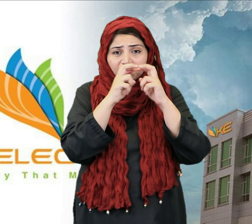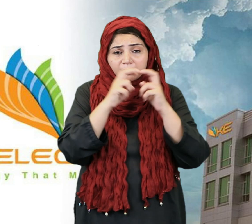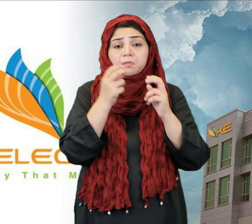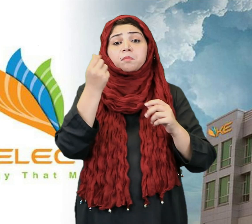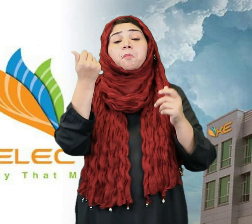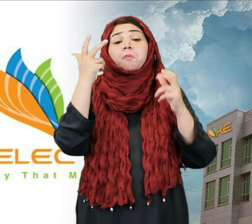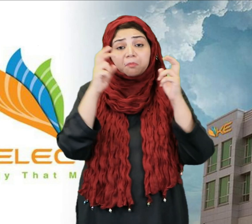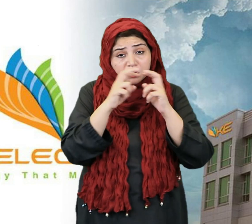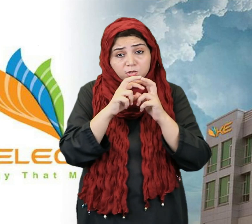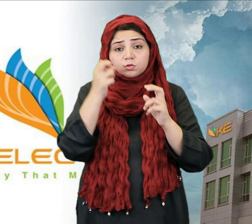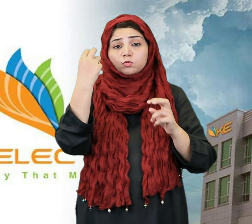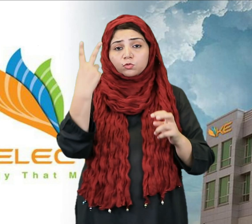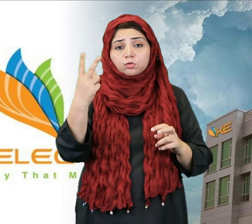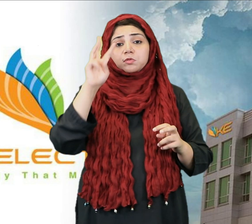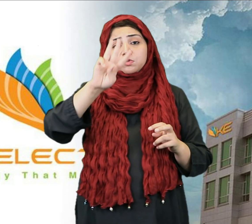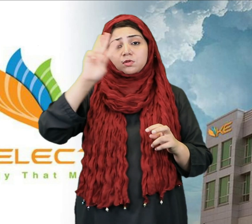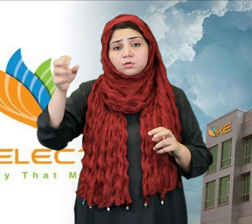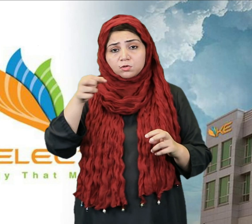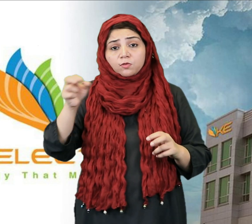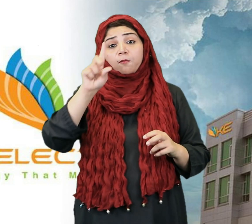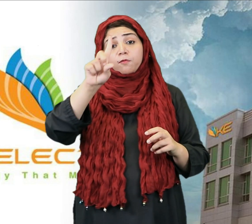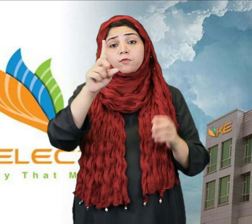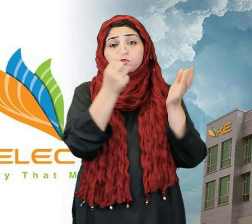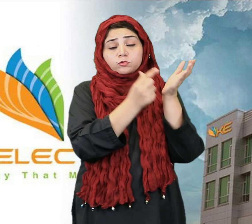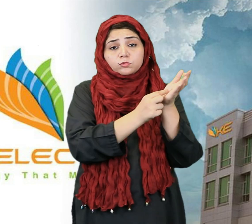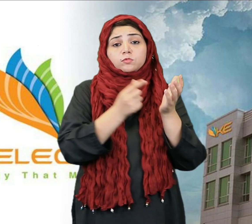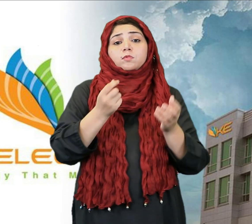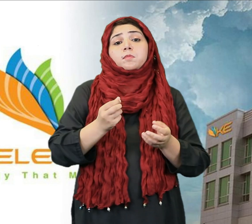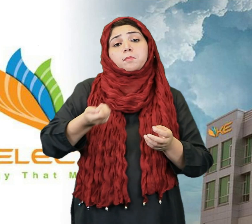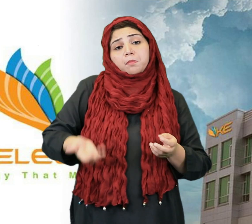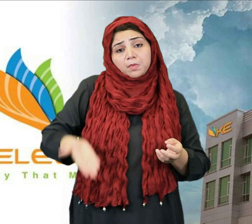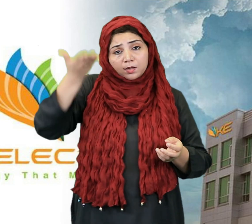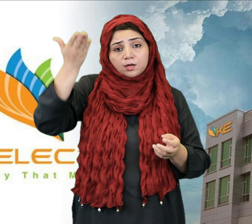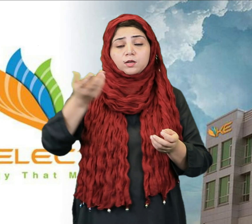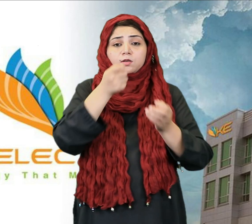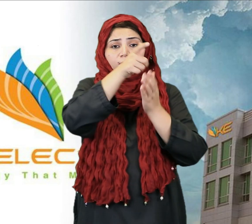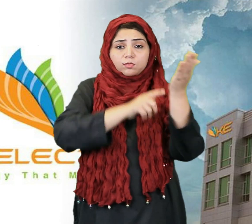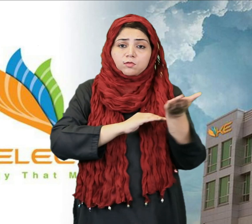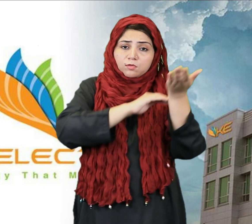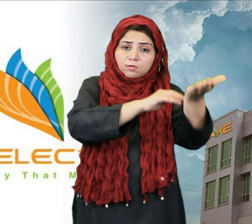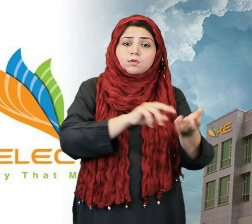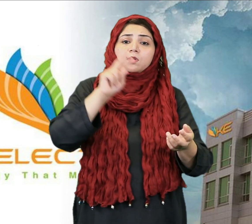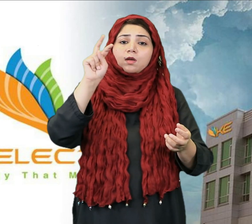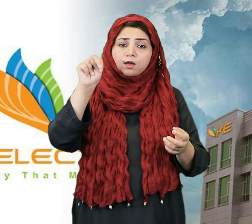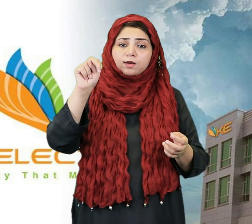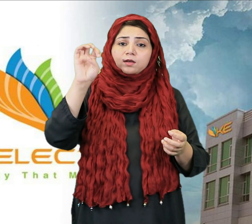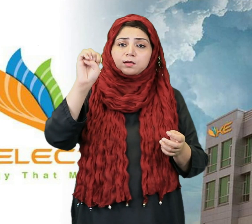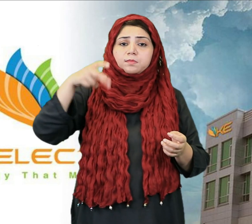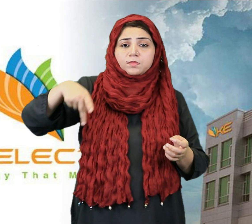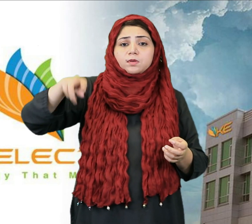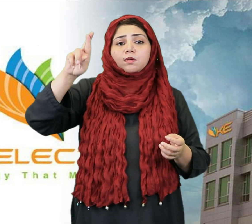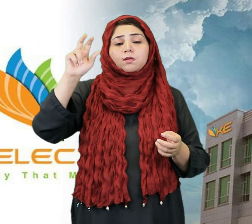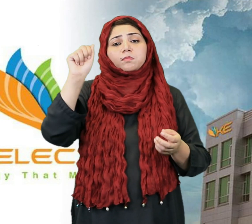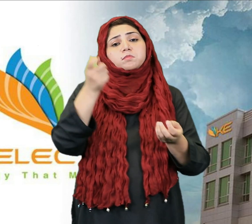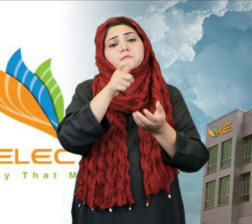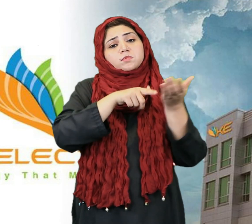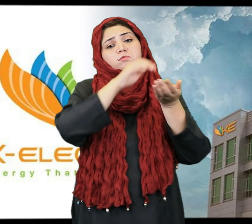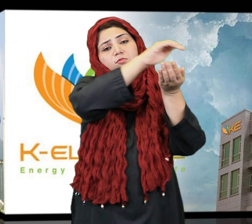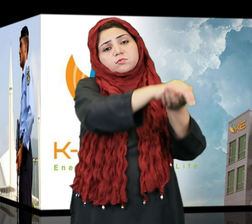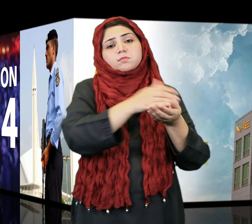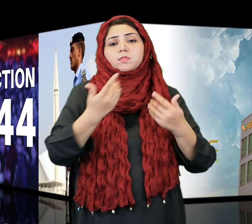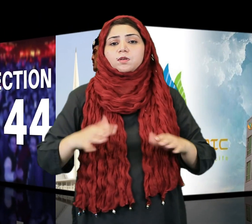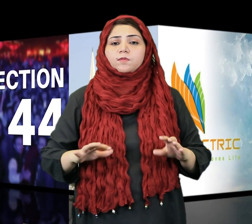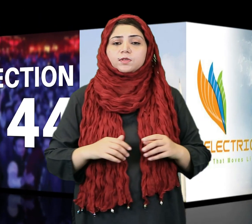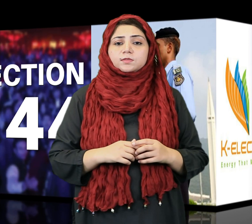K-Electric has requested that NEPRA increase the electricity rate by Rs 2 .33 paise per unit.